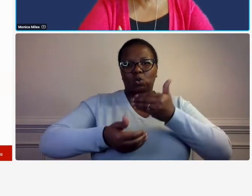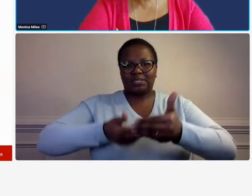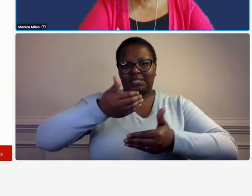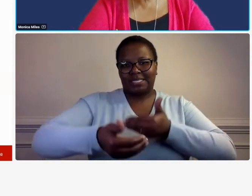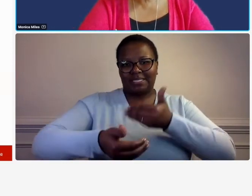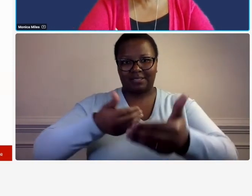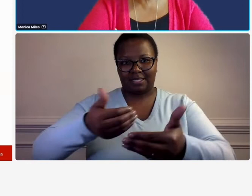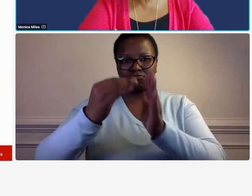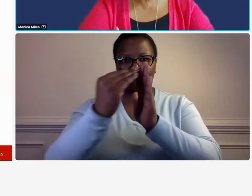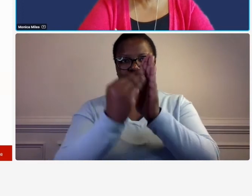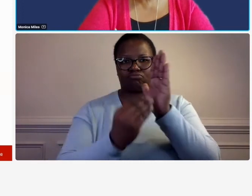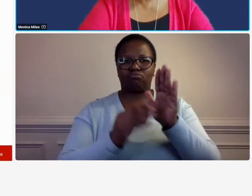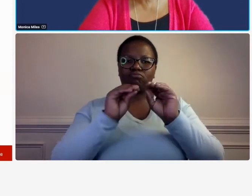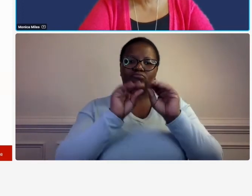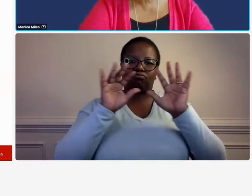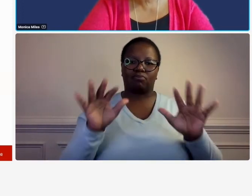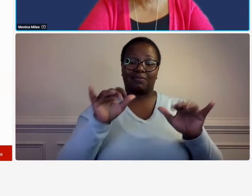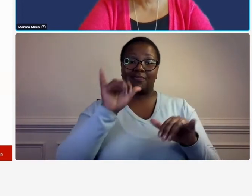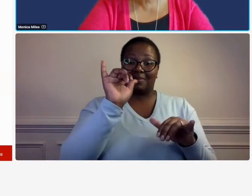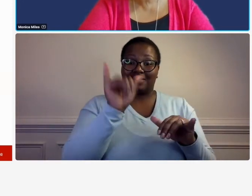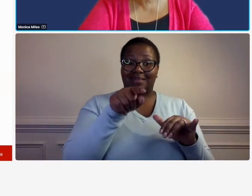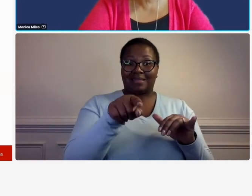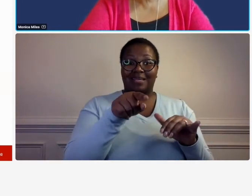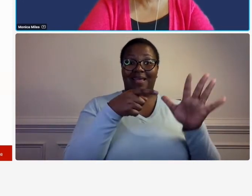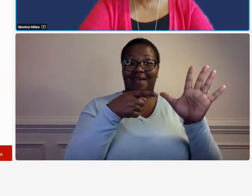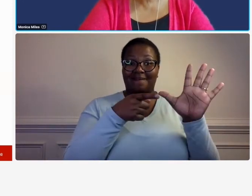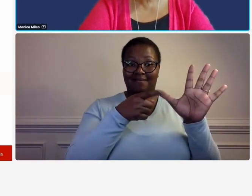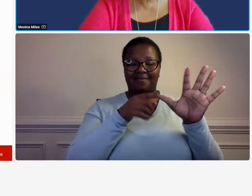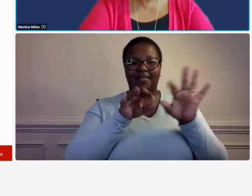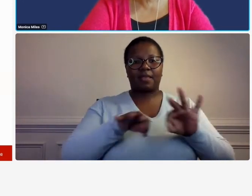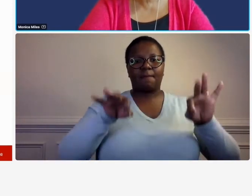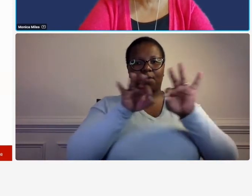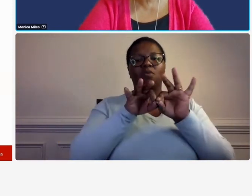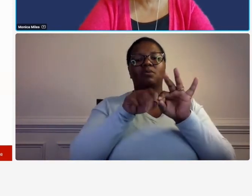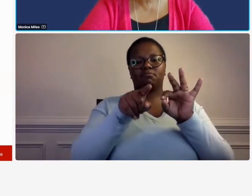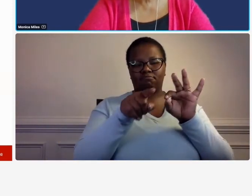specifically addresses consistency in the relation to the the allocation of direct and indirect costs